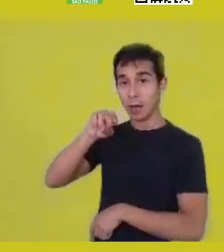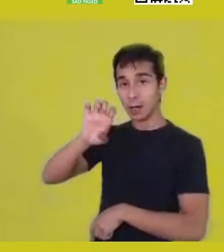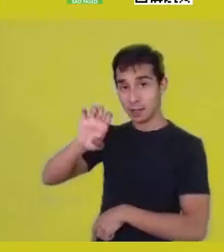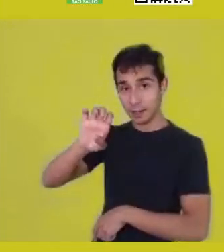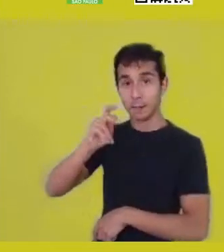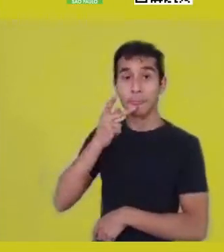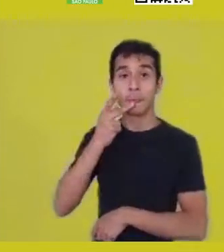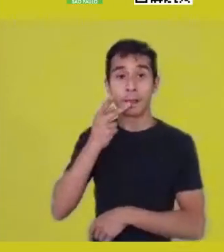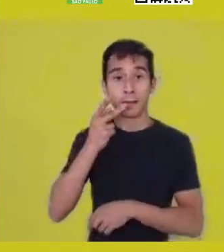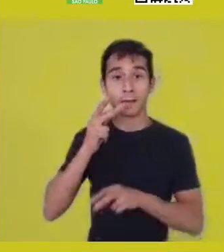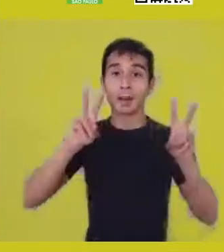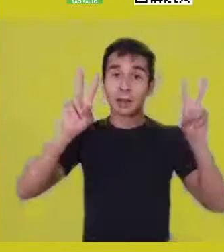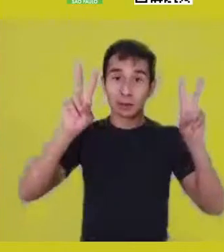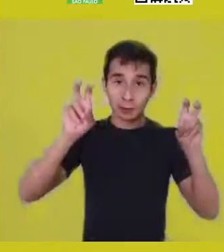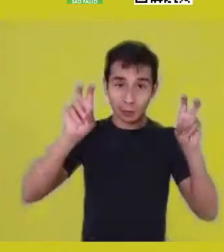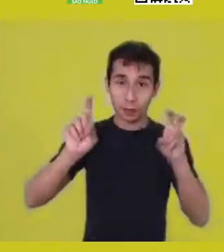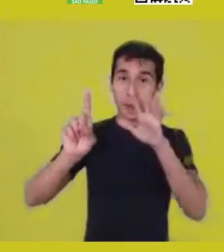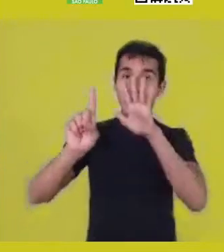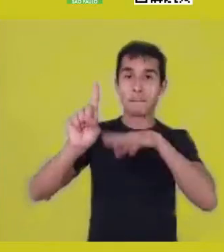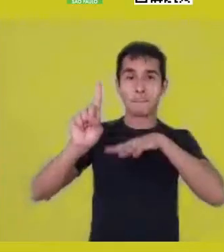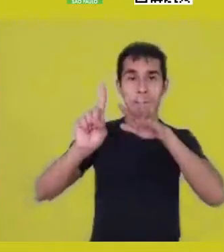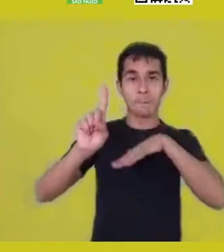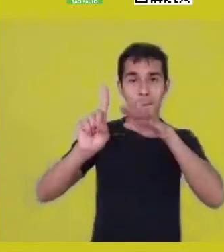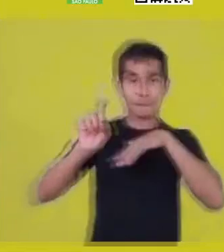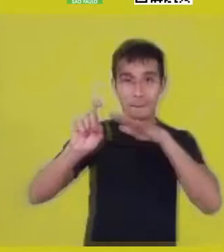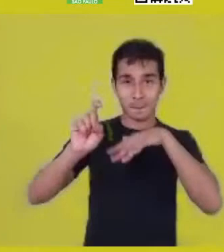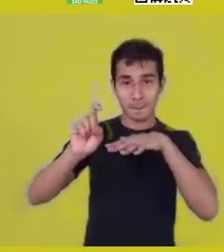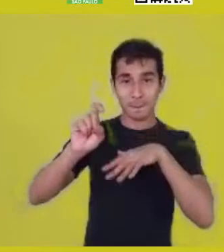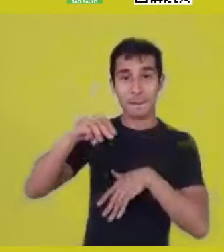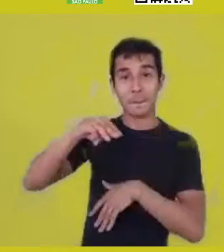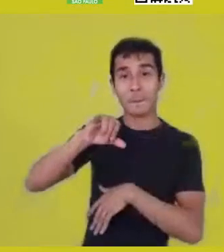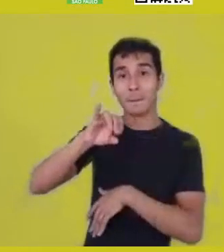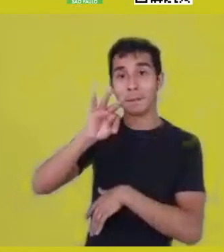you destituted the humanity of peoples